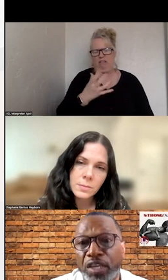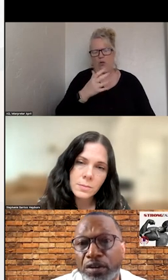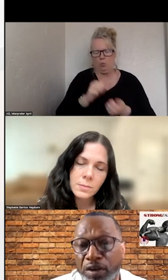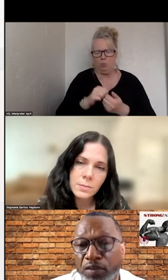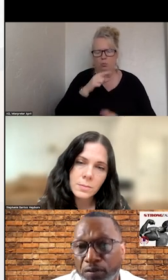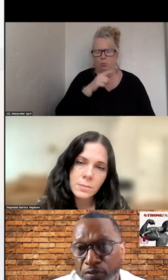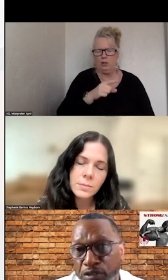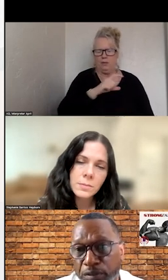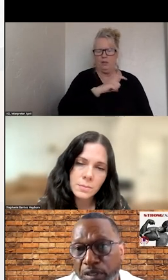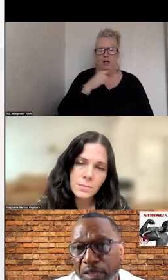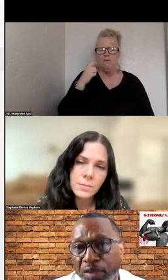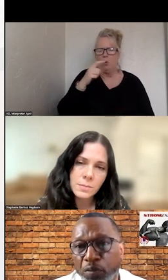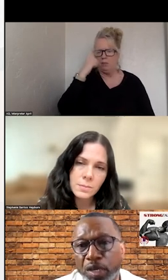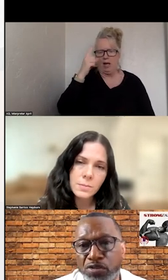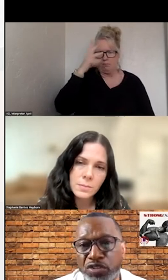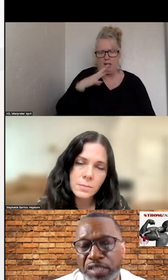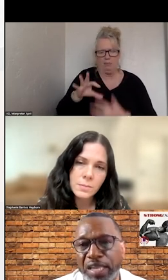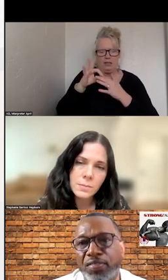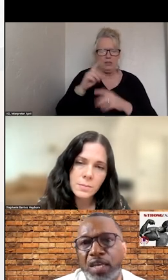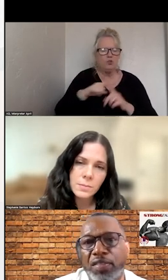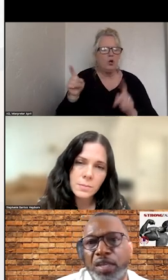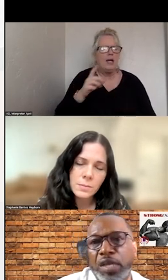IS A FEAR OF LAW ENFORCEMENT. IF WE UNDERSTAND THAT,